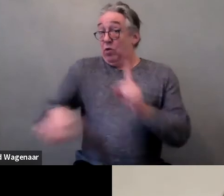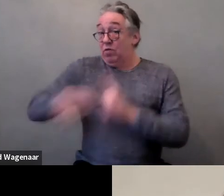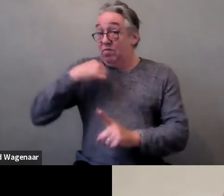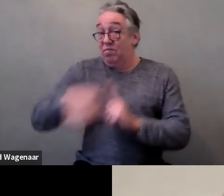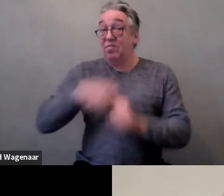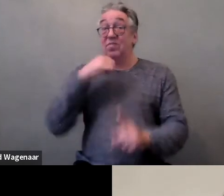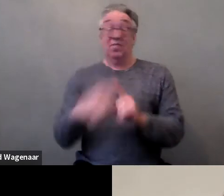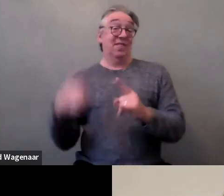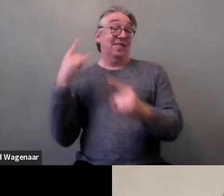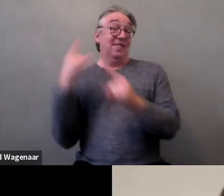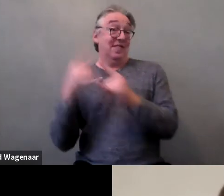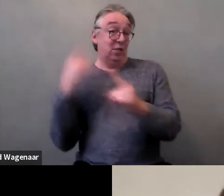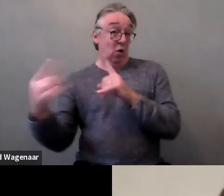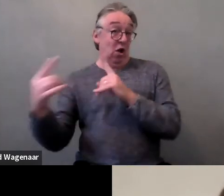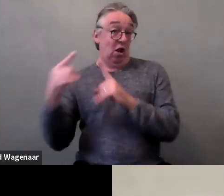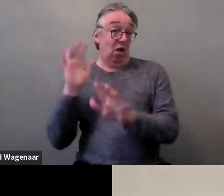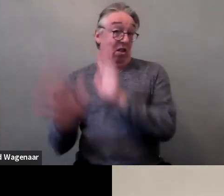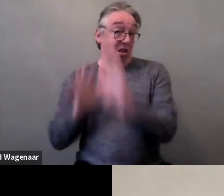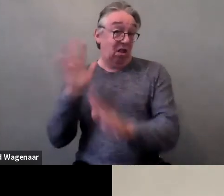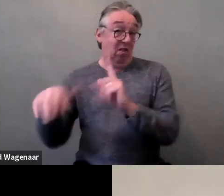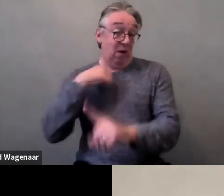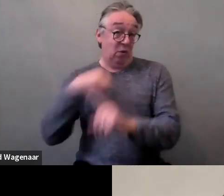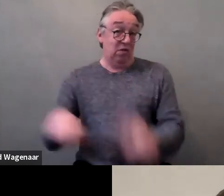We are touched without our consent.